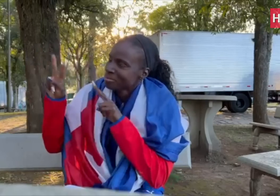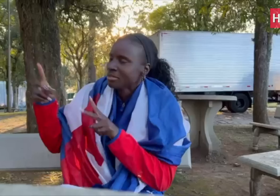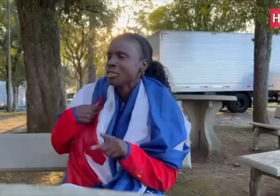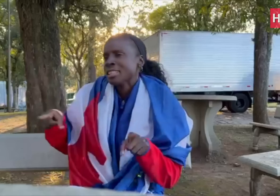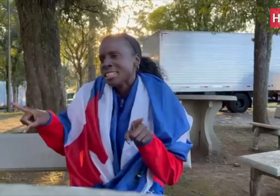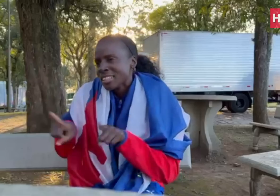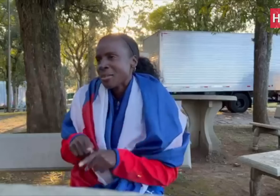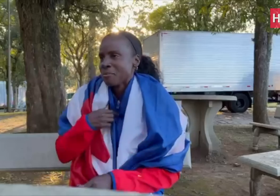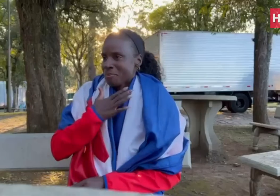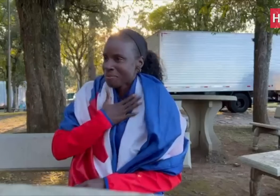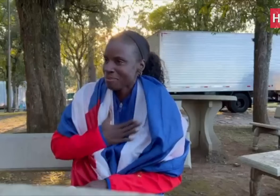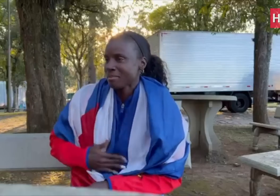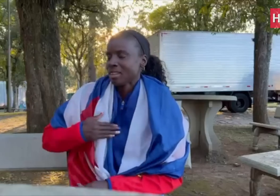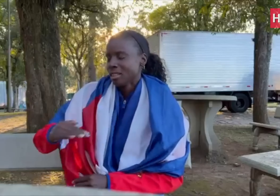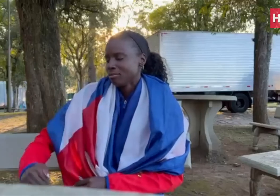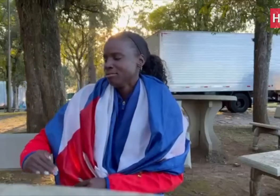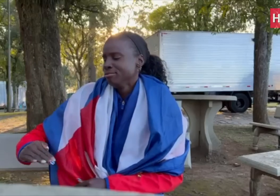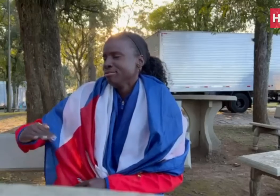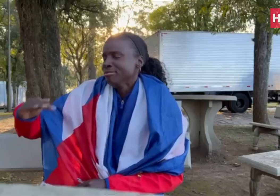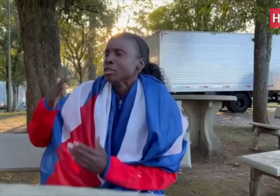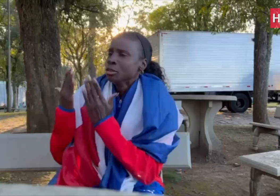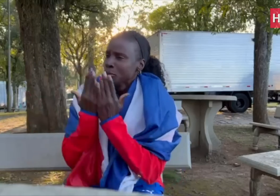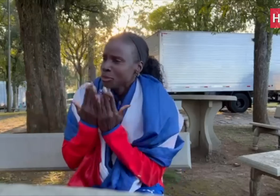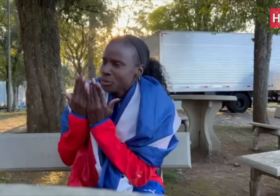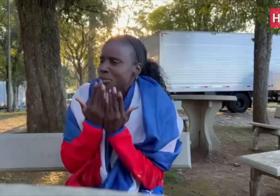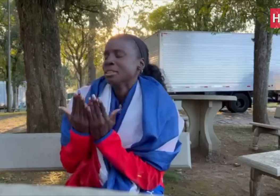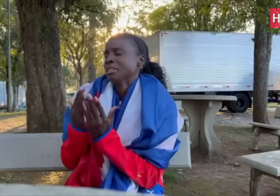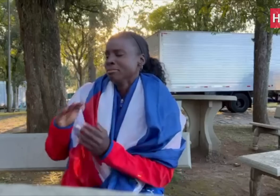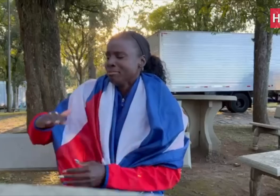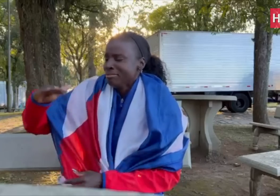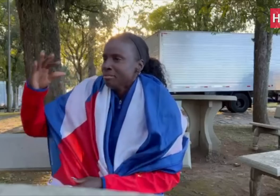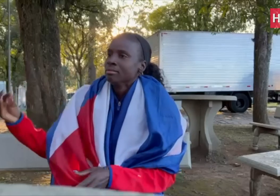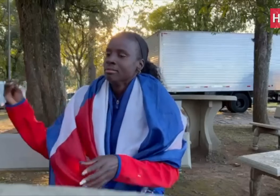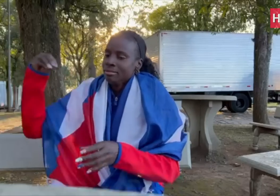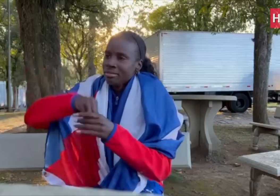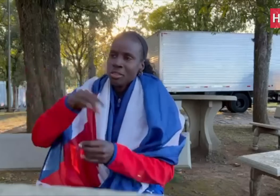until then I started mingling with other deaf kids until I finished school.